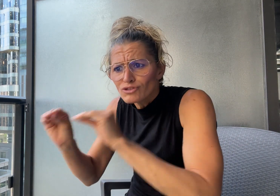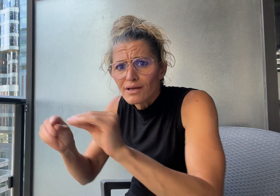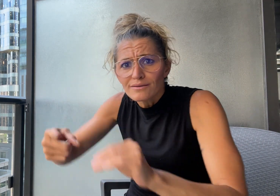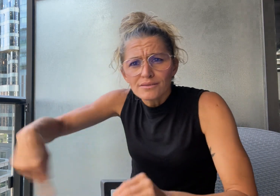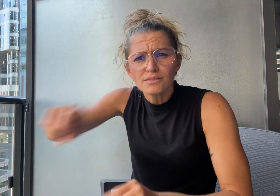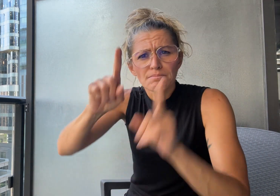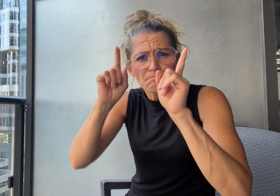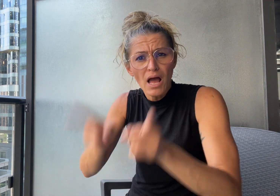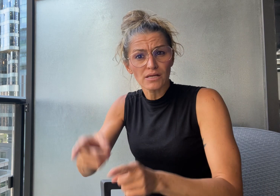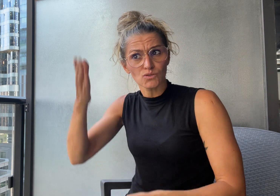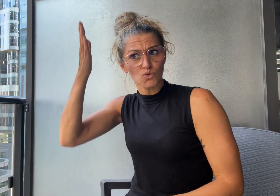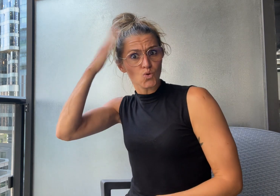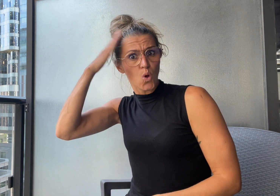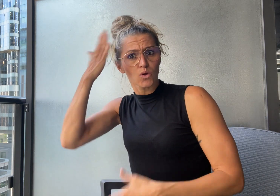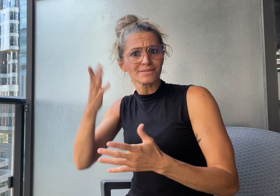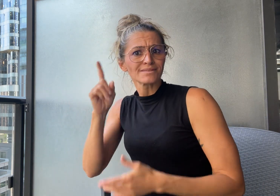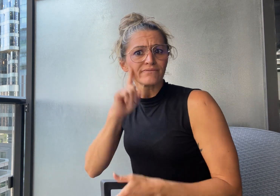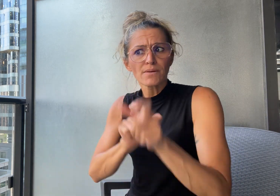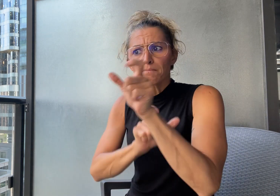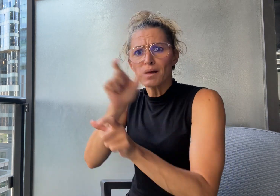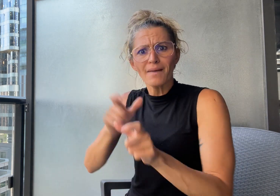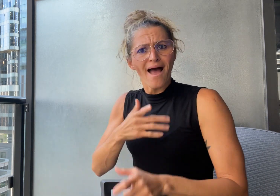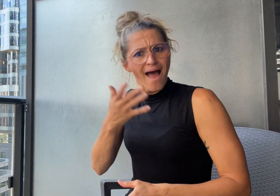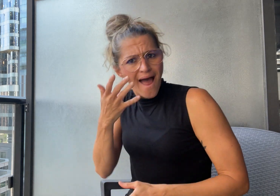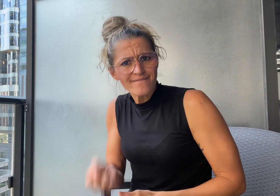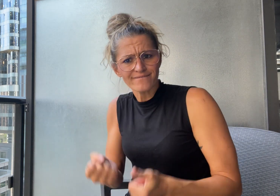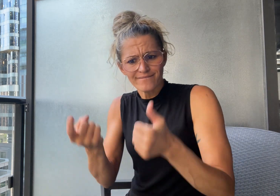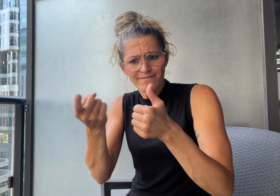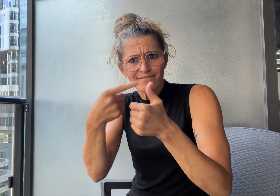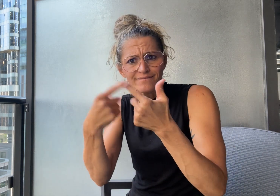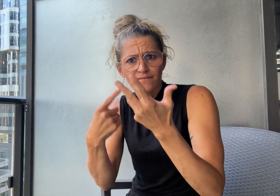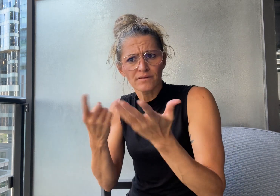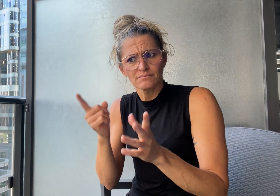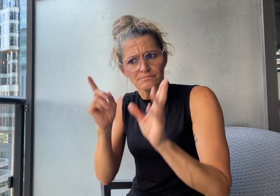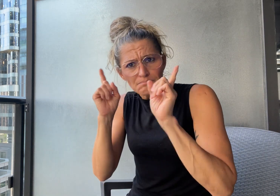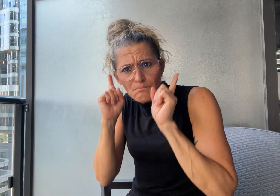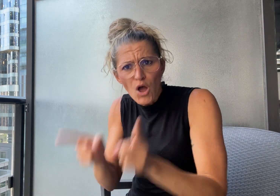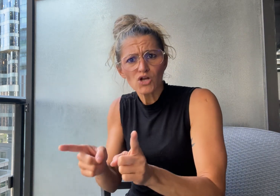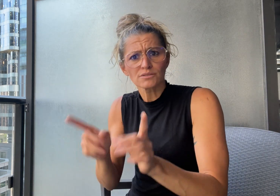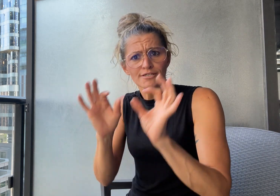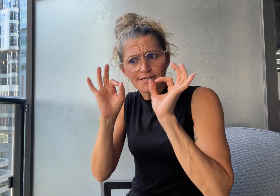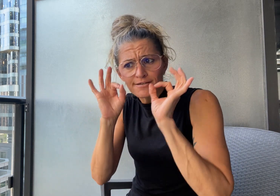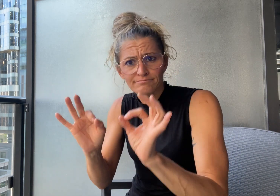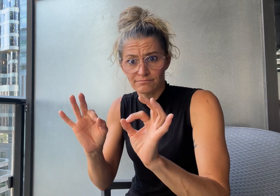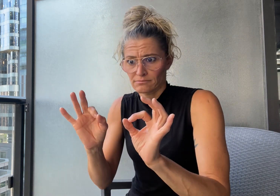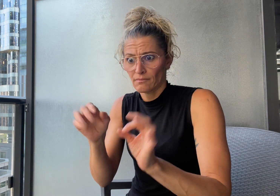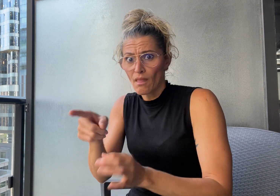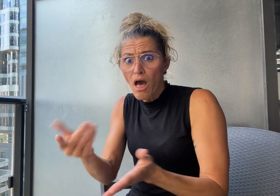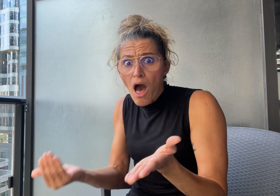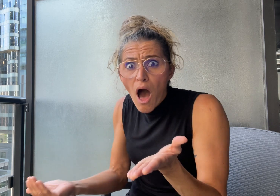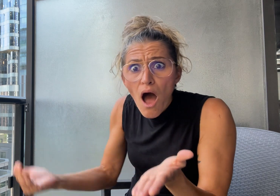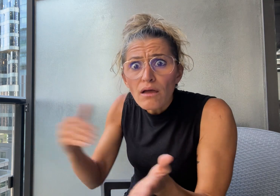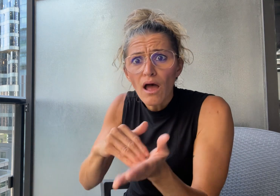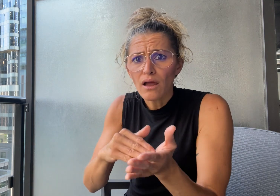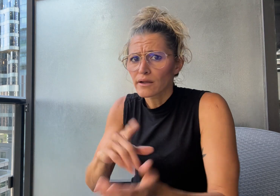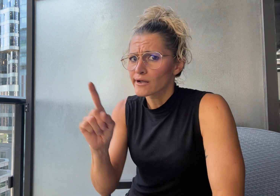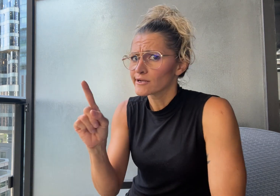of Deaf people to ensure that this doesn't happen